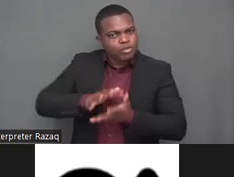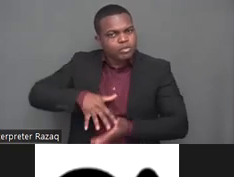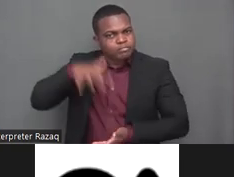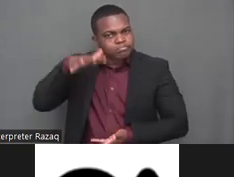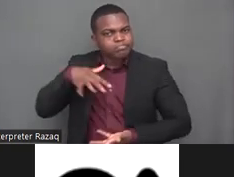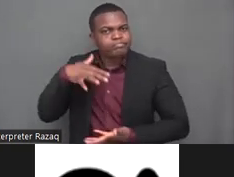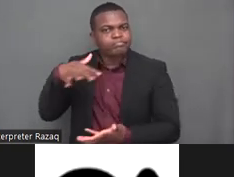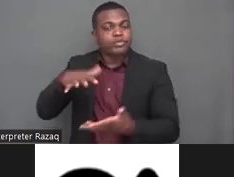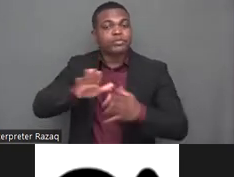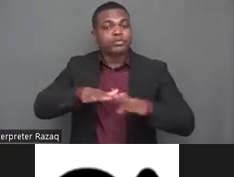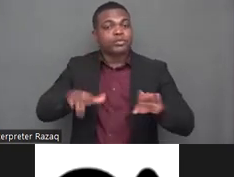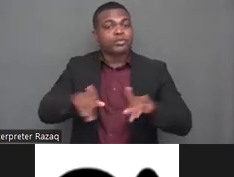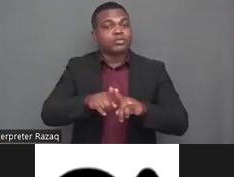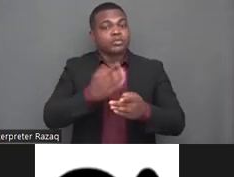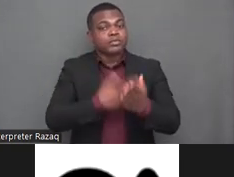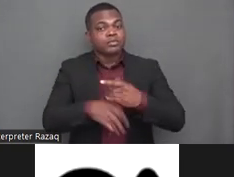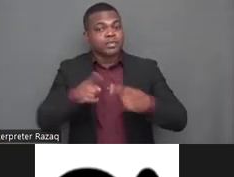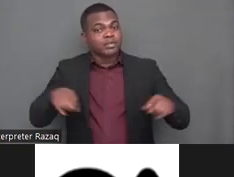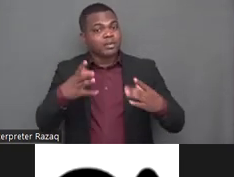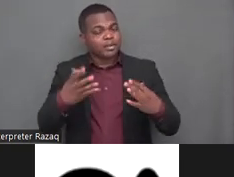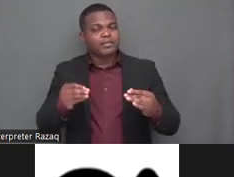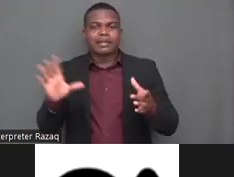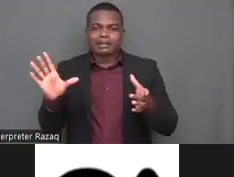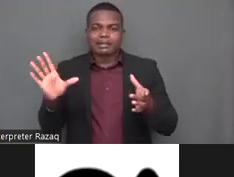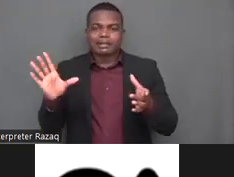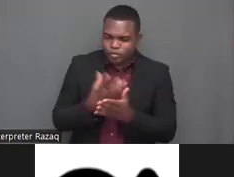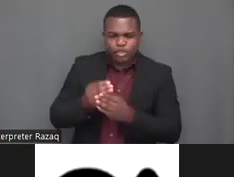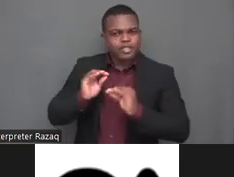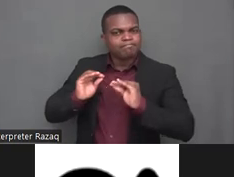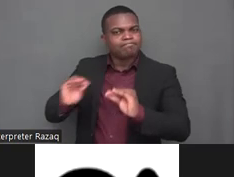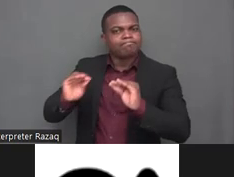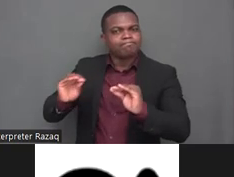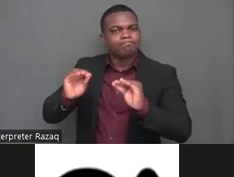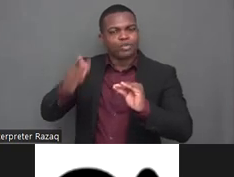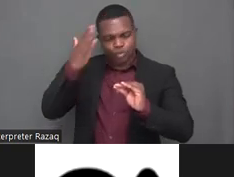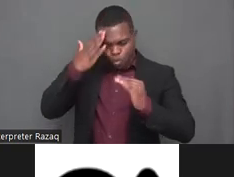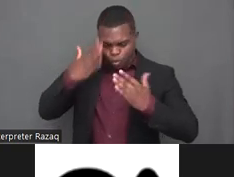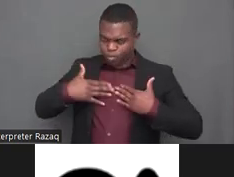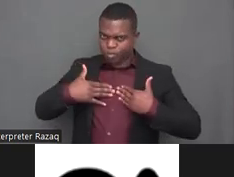this is what we found in in the level of uh